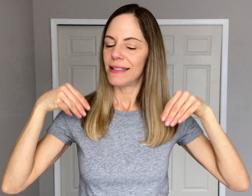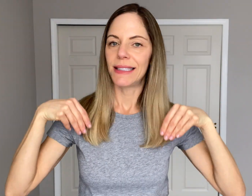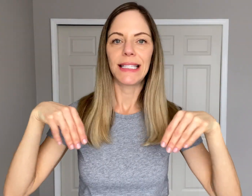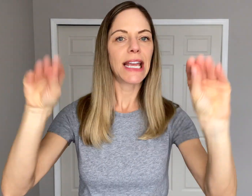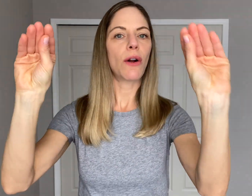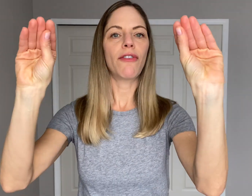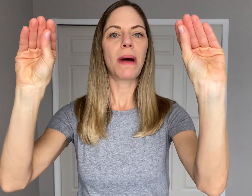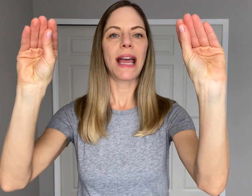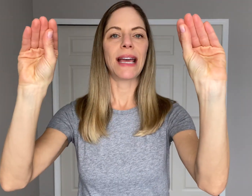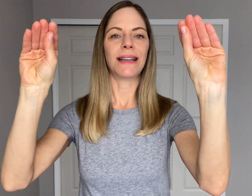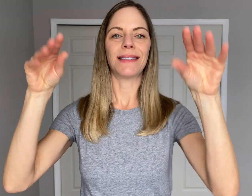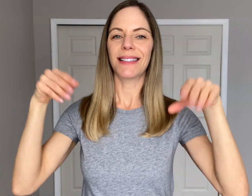Take it off my hands.